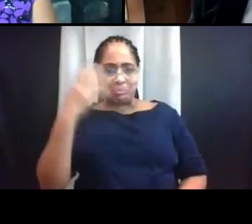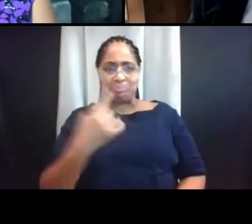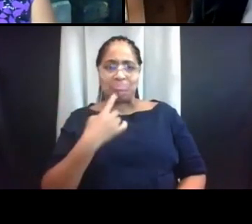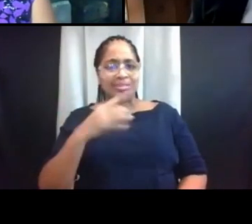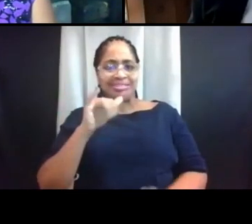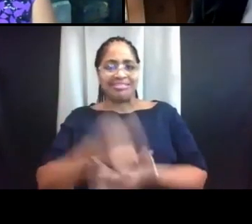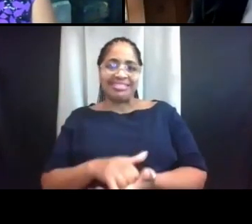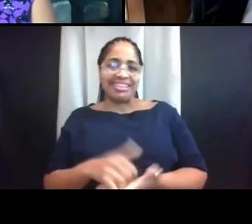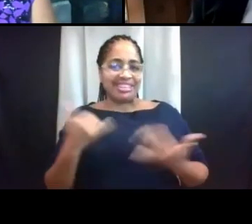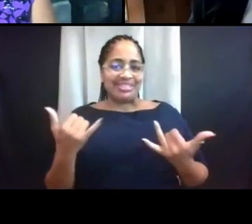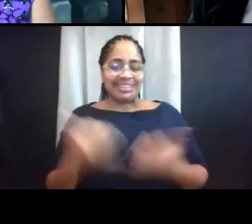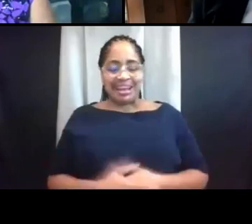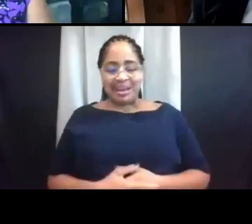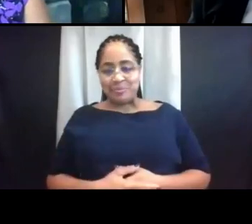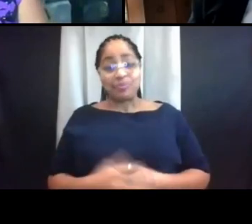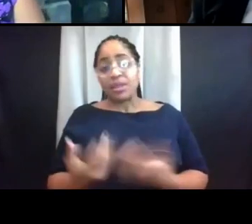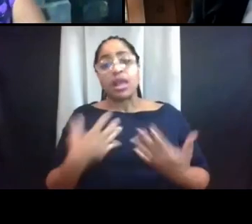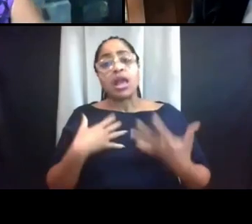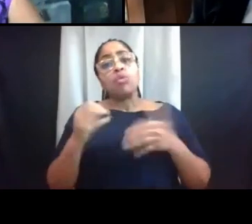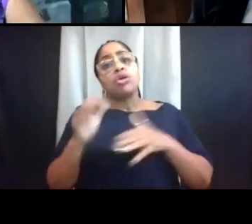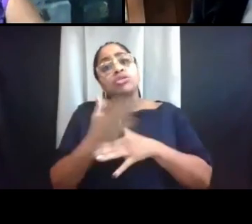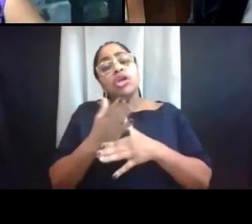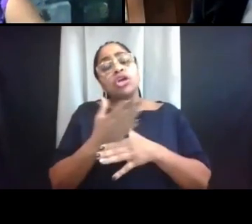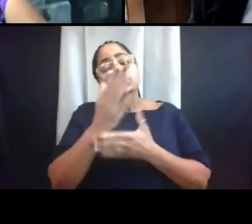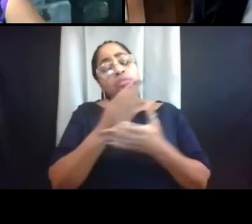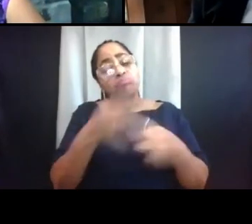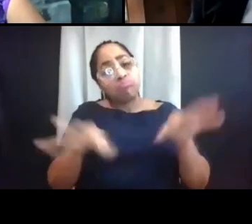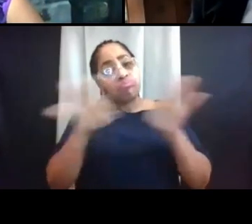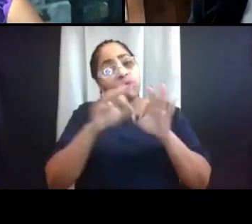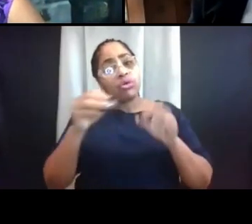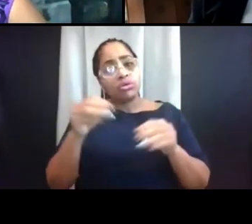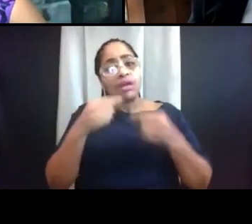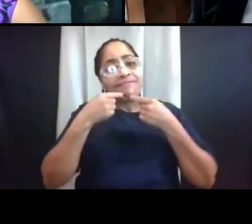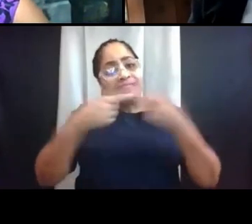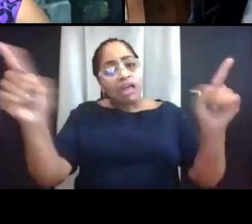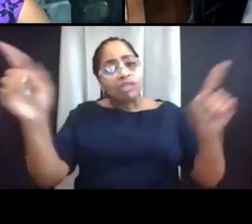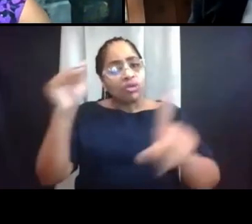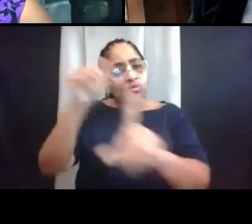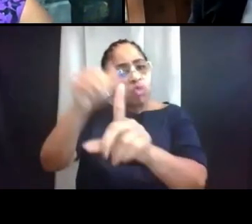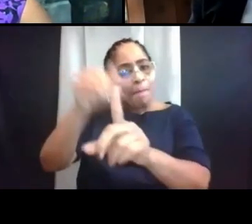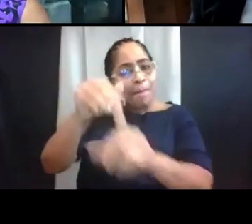Now I'd like to share some important announcements and reminders for you from Student Life.